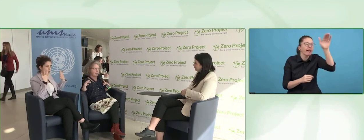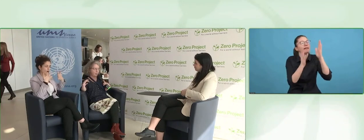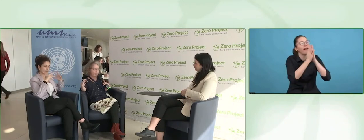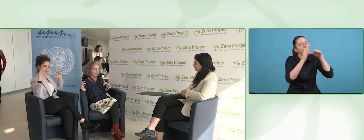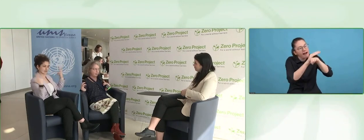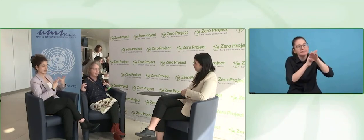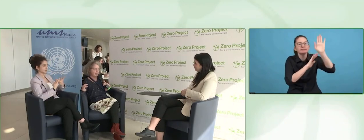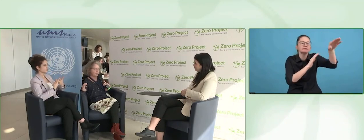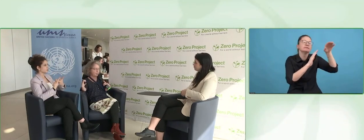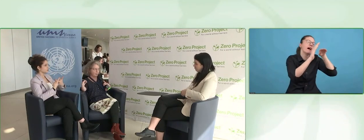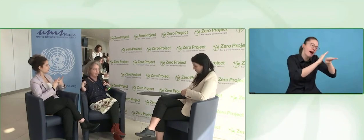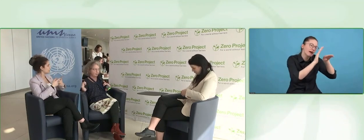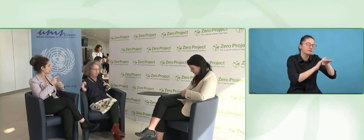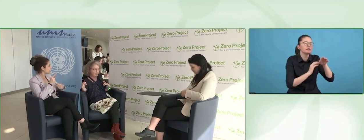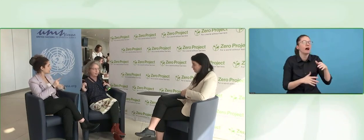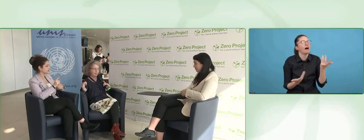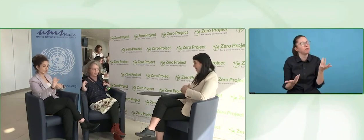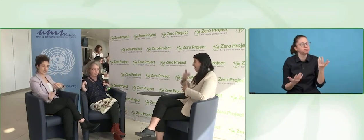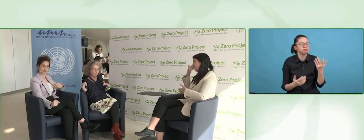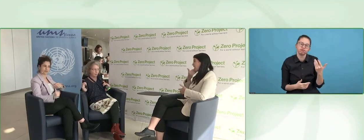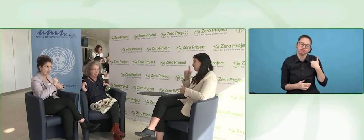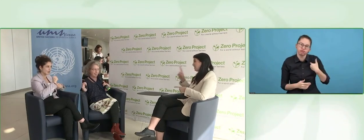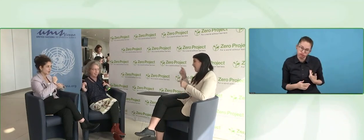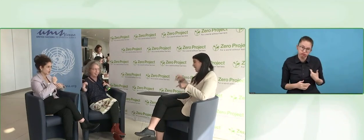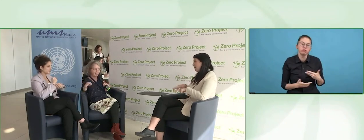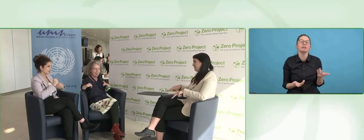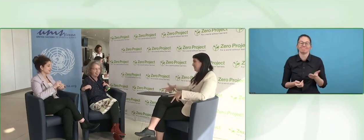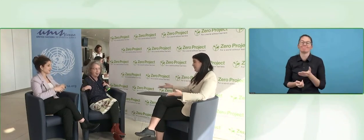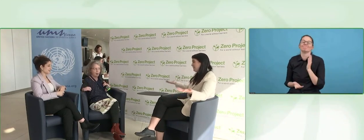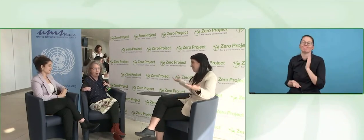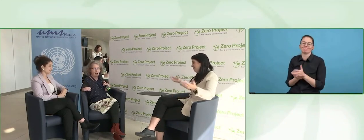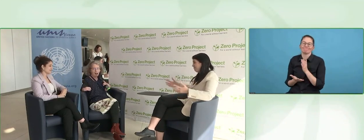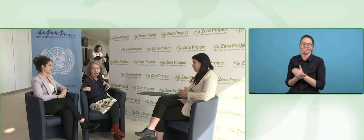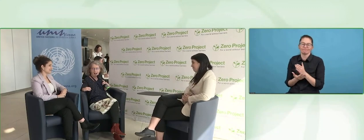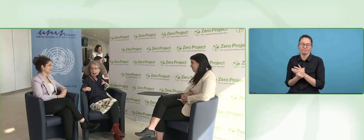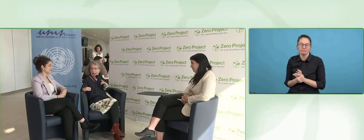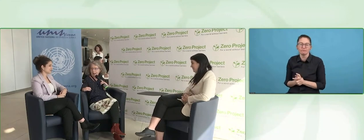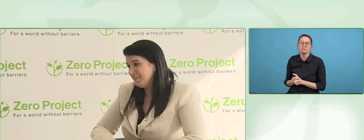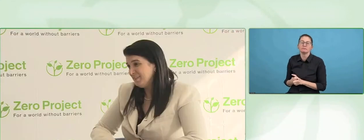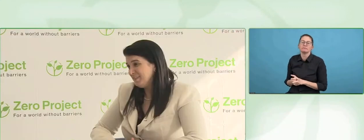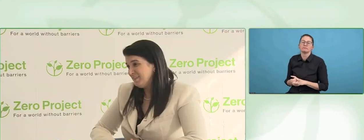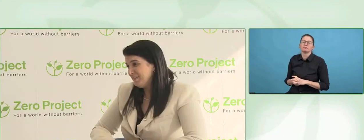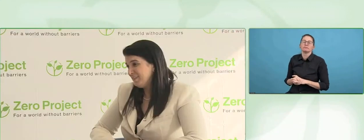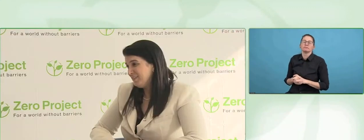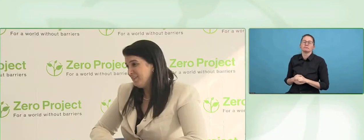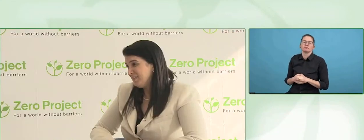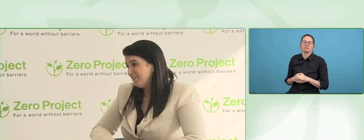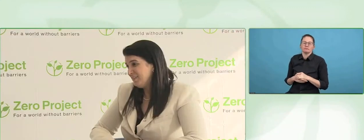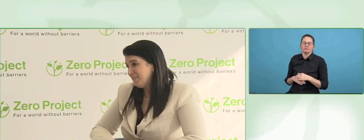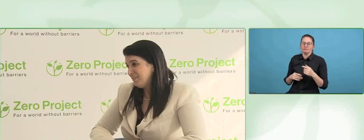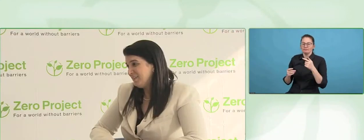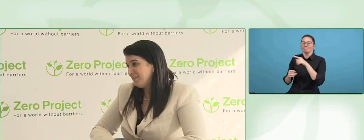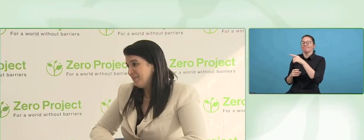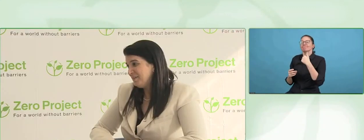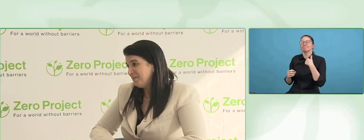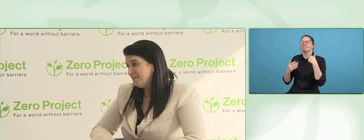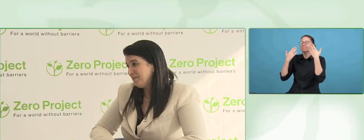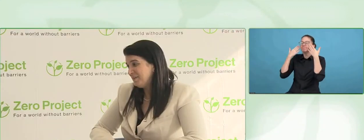so in the plenary, I grabbed the microphone to speak.